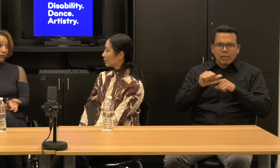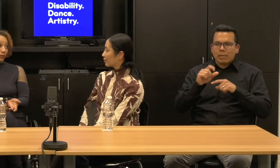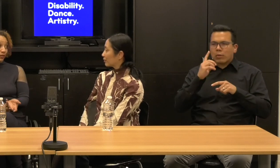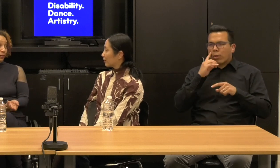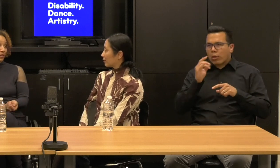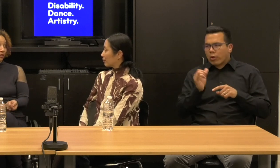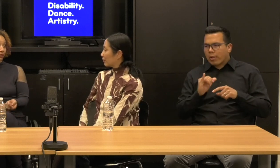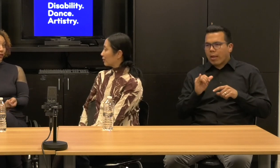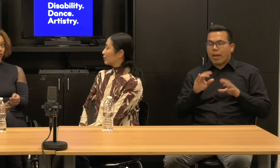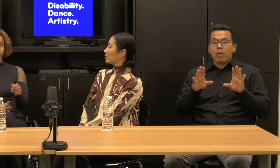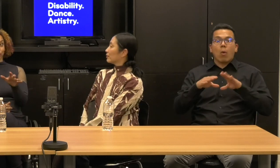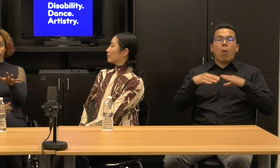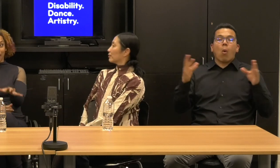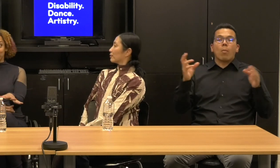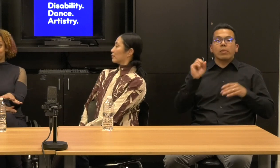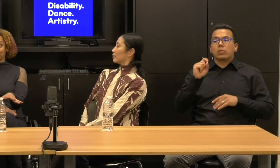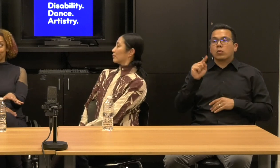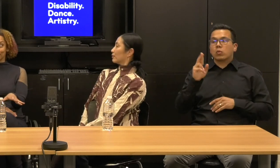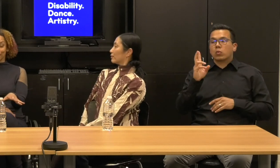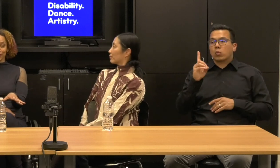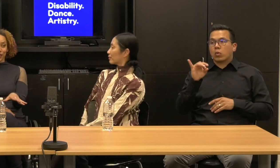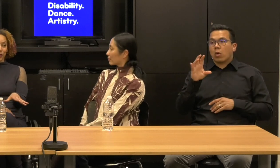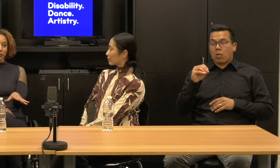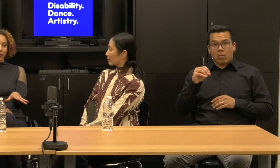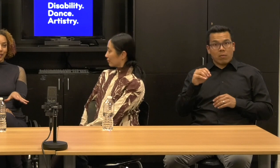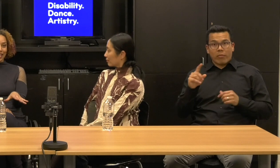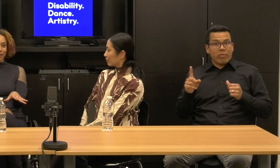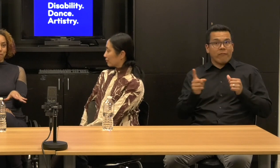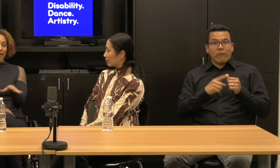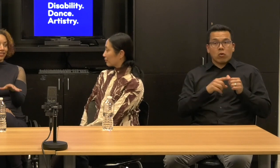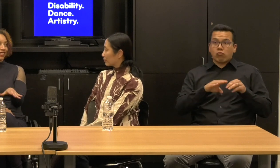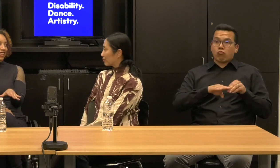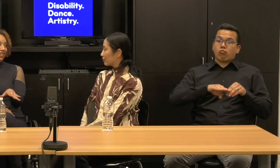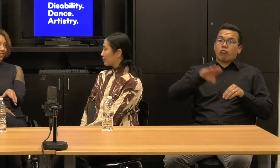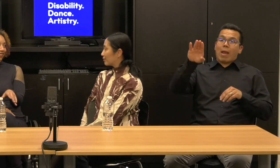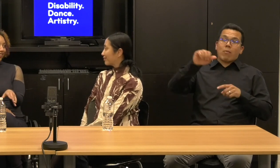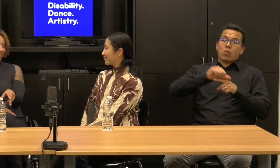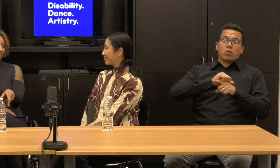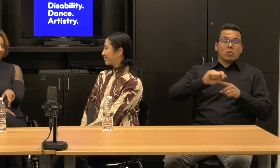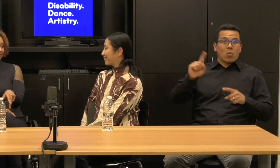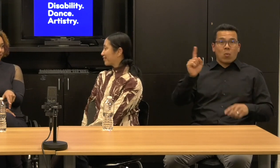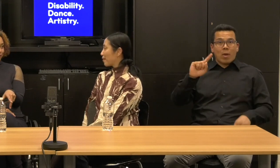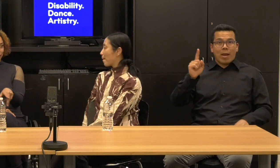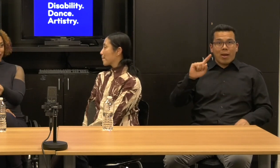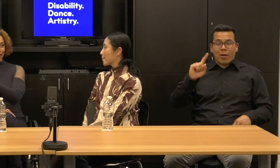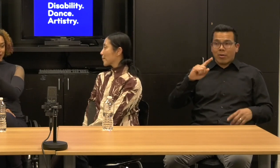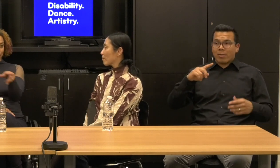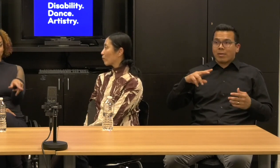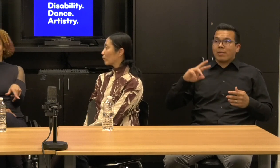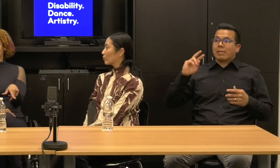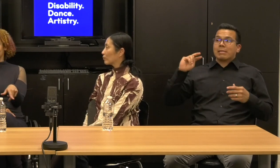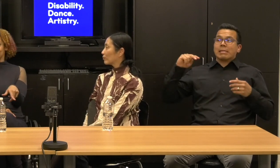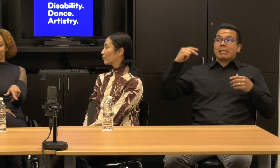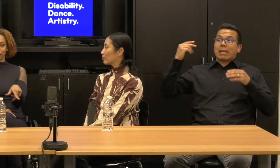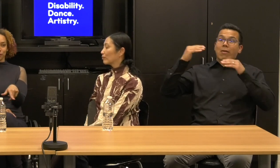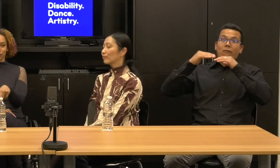I mean the first ramp rehearsals were in a mezzanine academic building and so we were